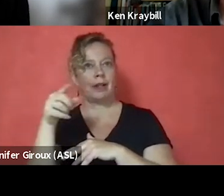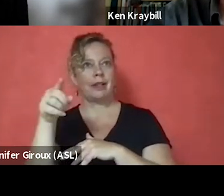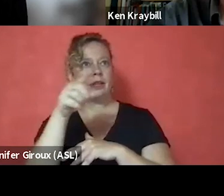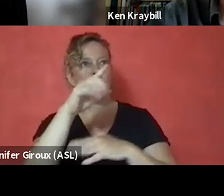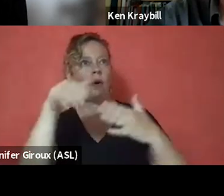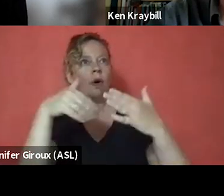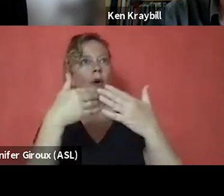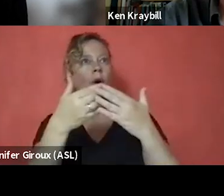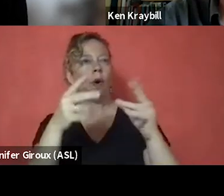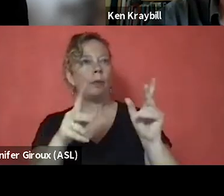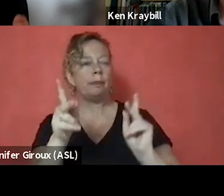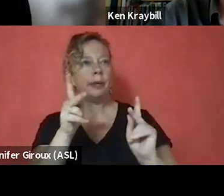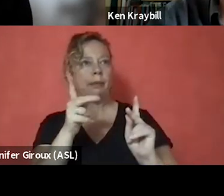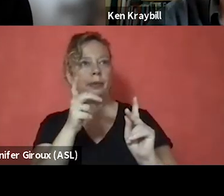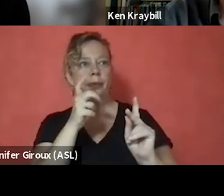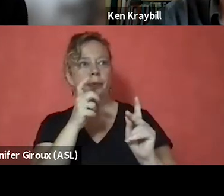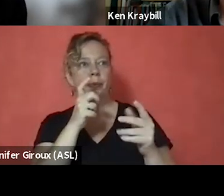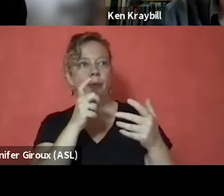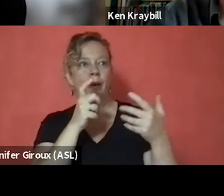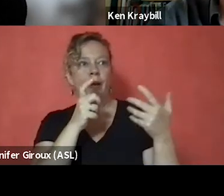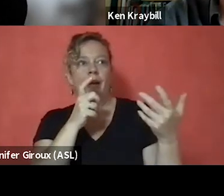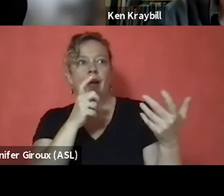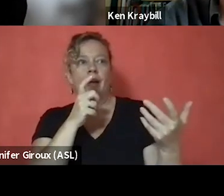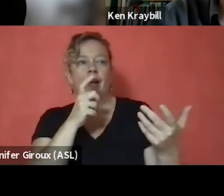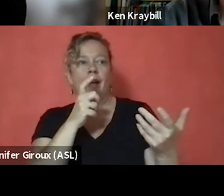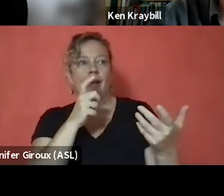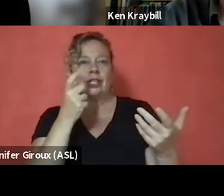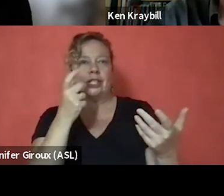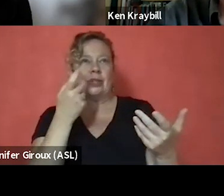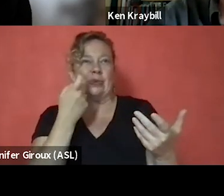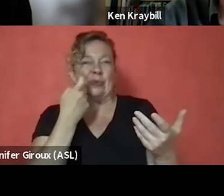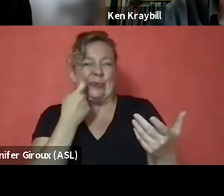who I just was in the same boat with.